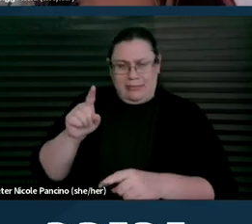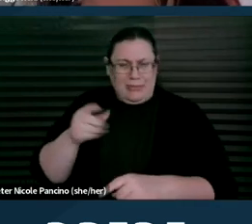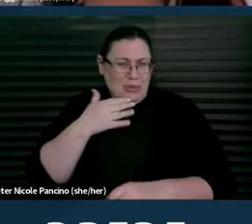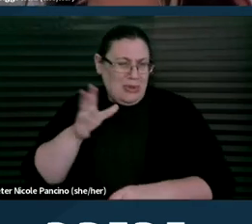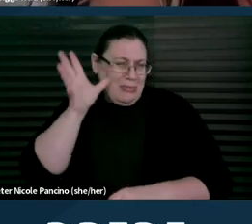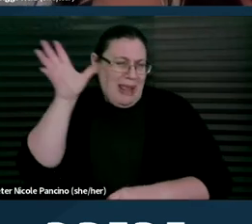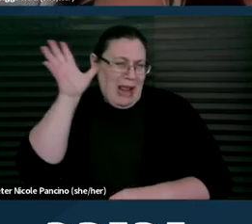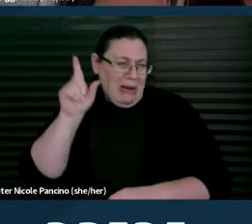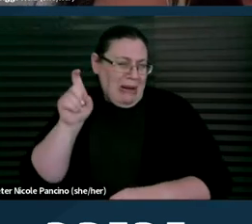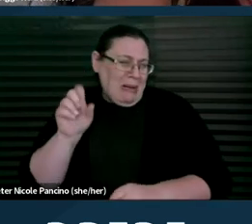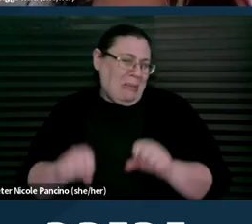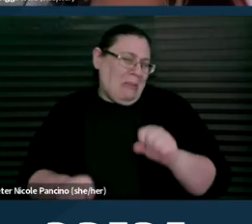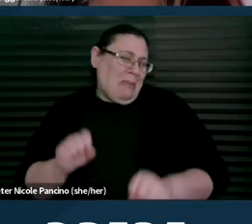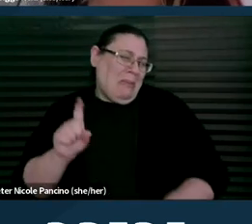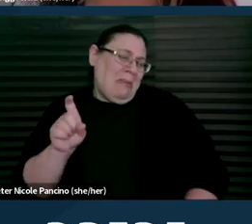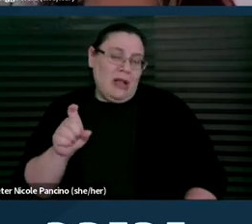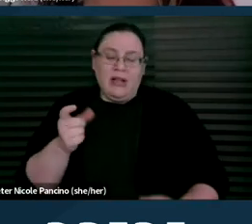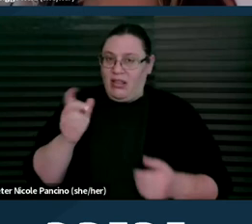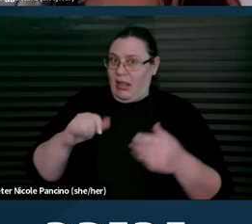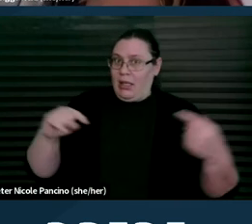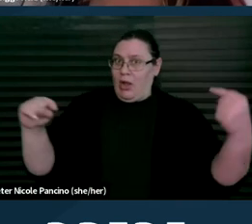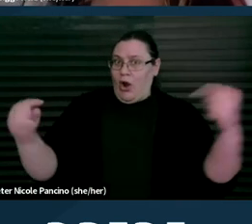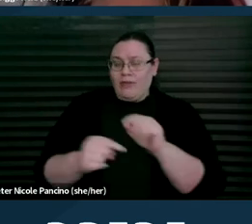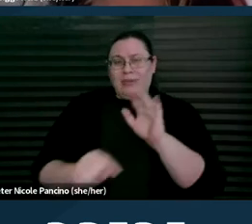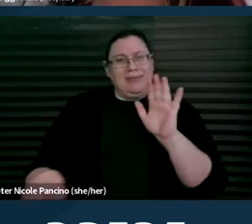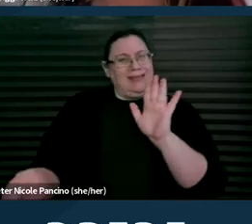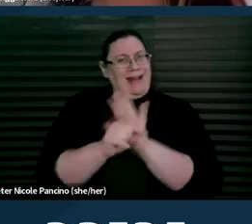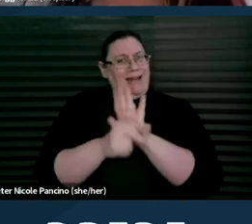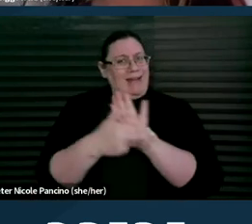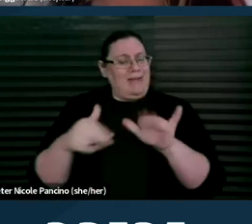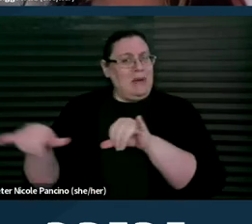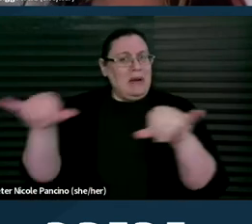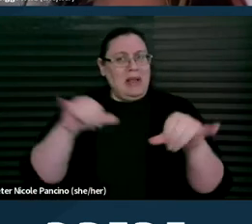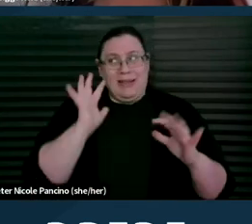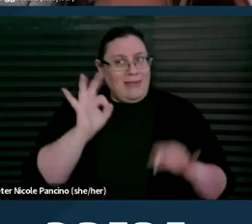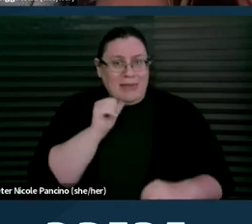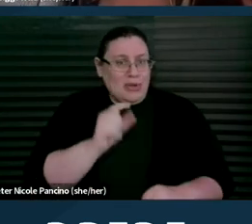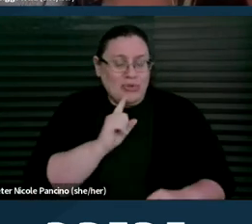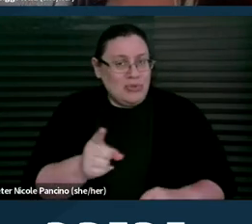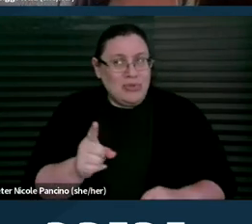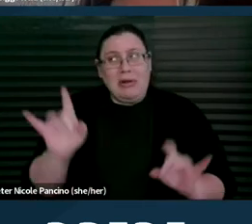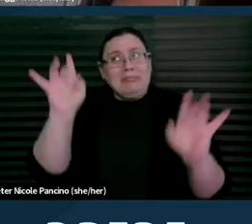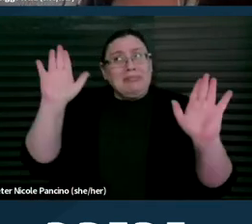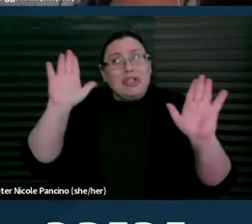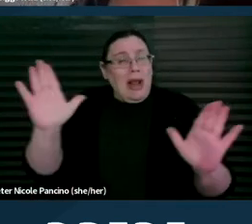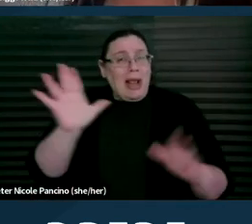That is a very harmful negative stereotype and definitely not true. There are great parents with disabilities out there.